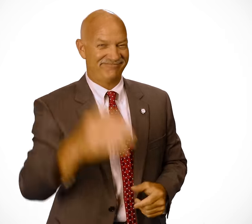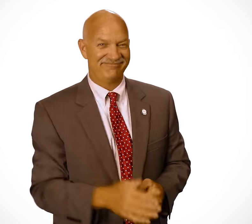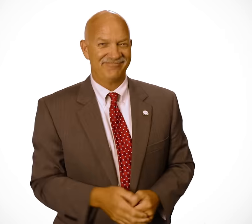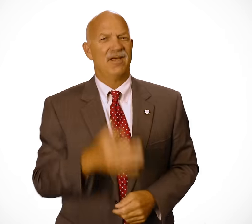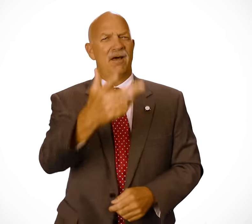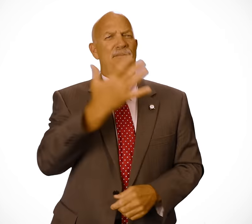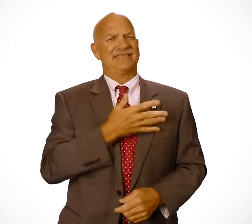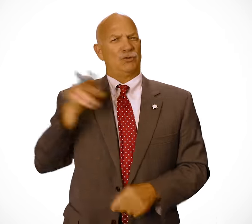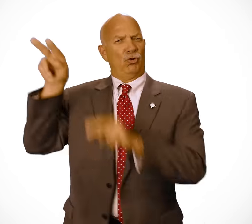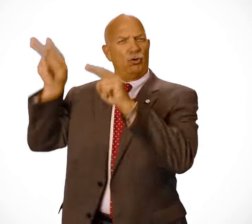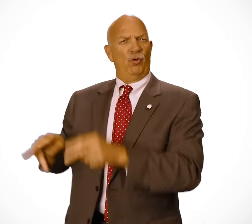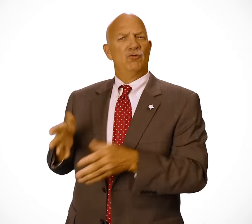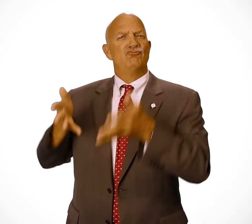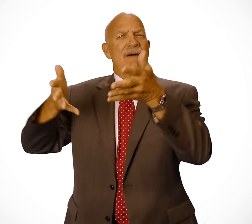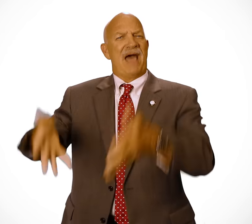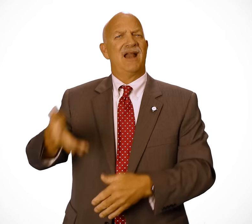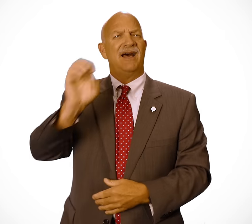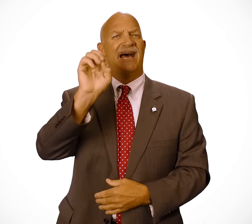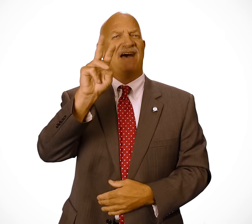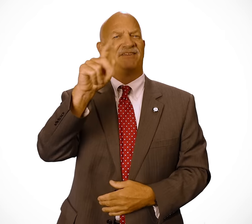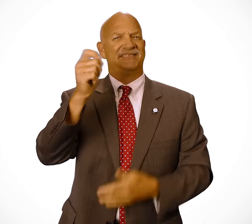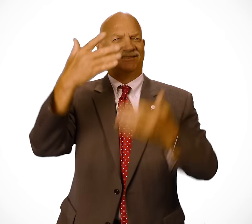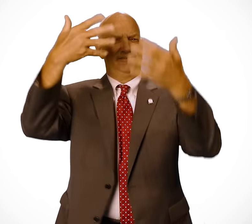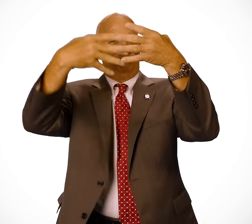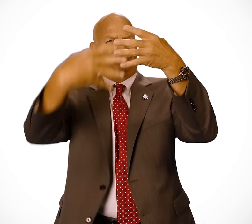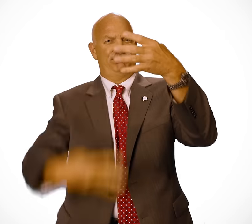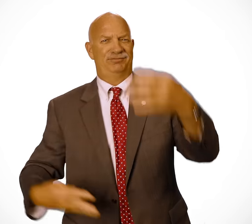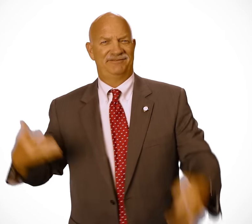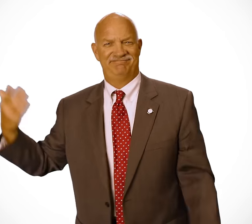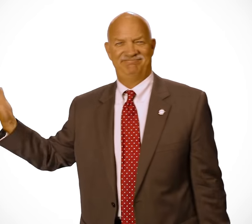Please review the remaining events for the Inauguration: